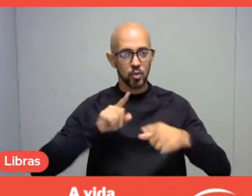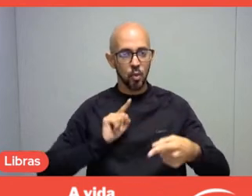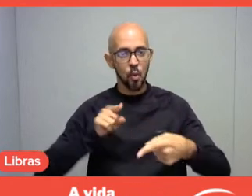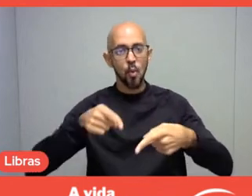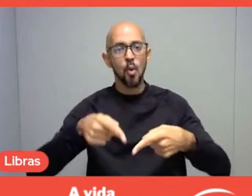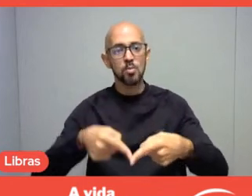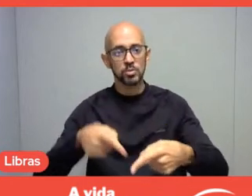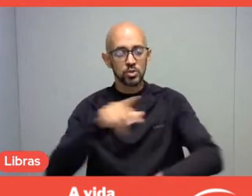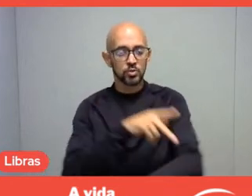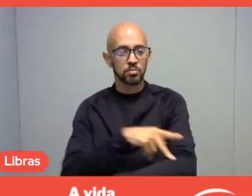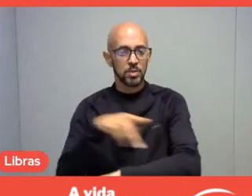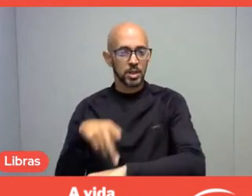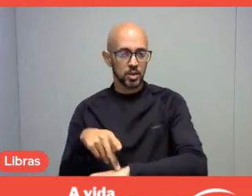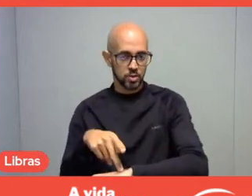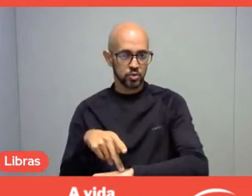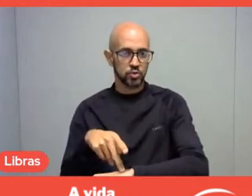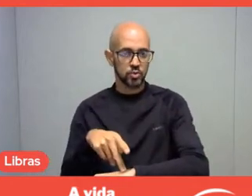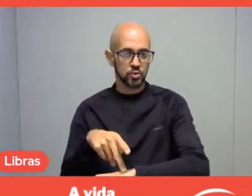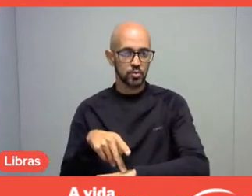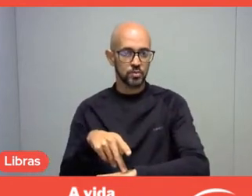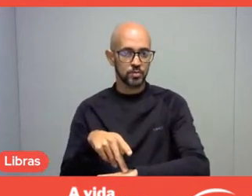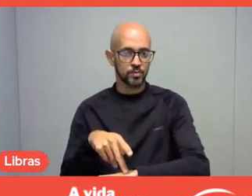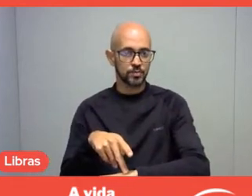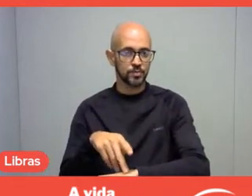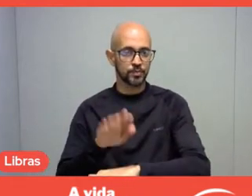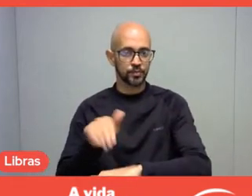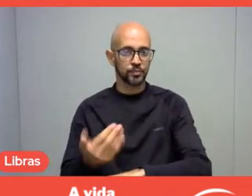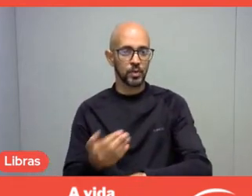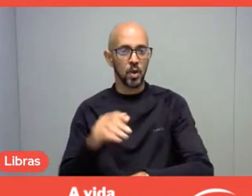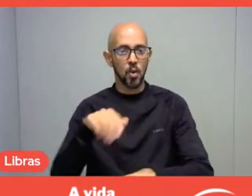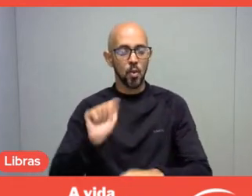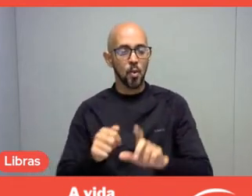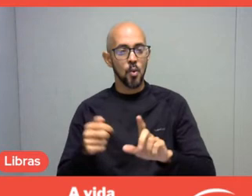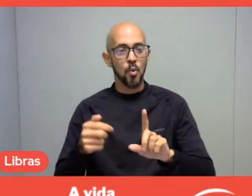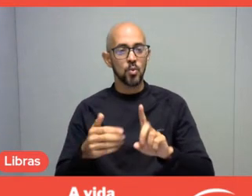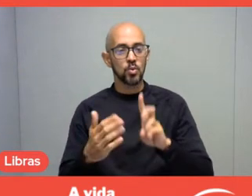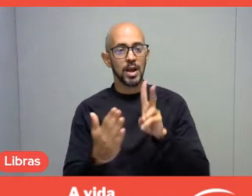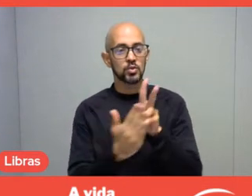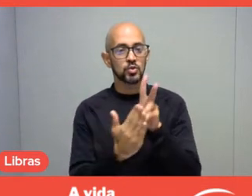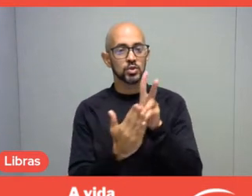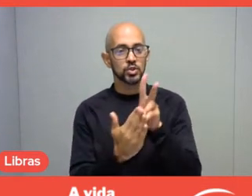And, in the case of the Guarani, education is informal.